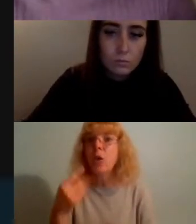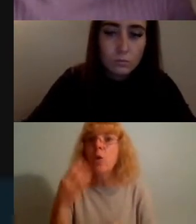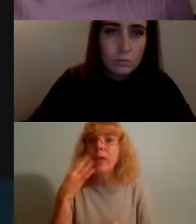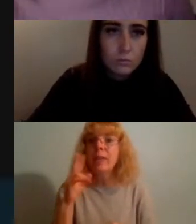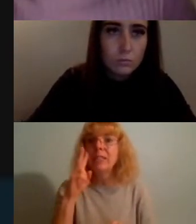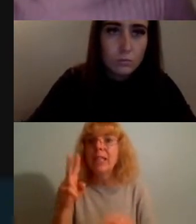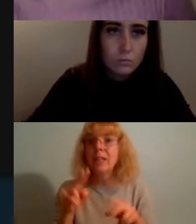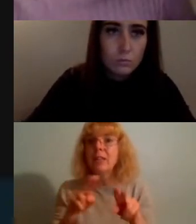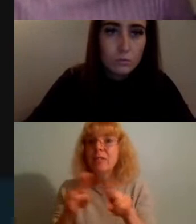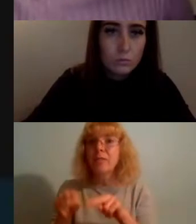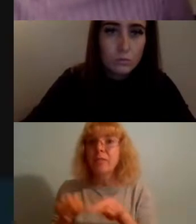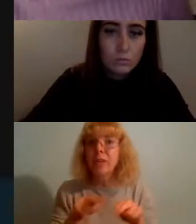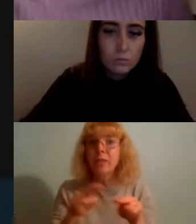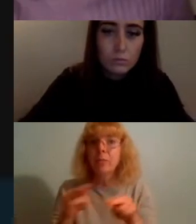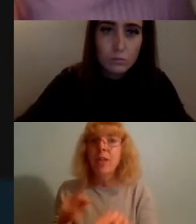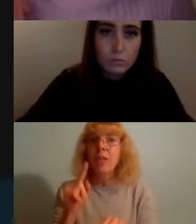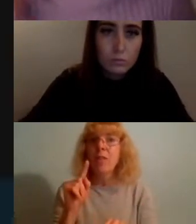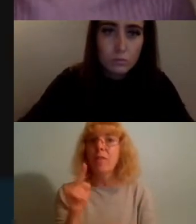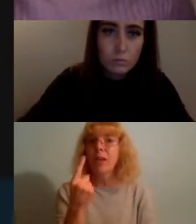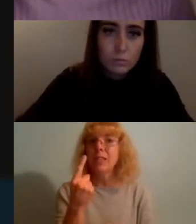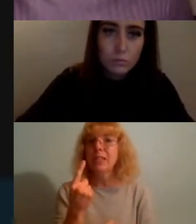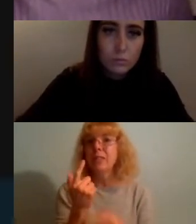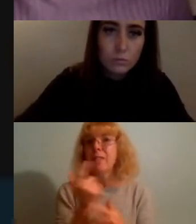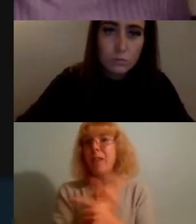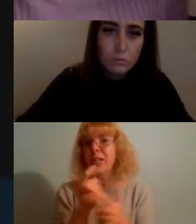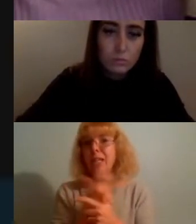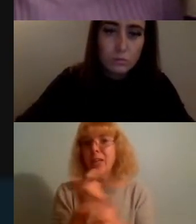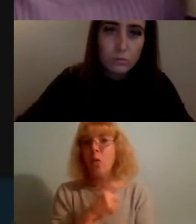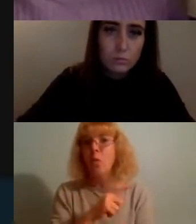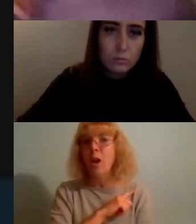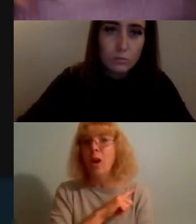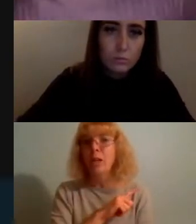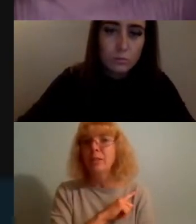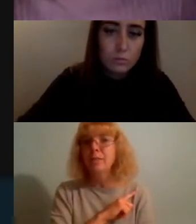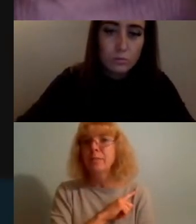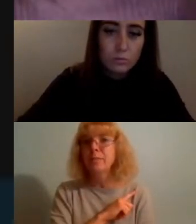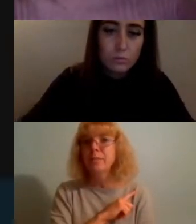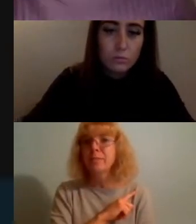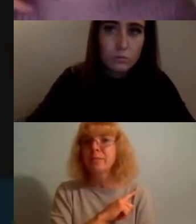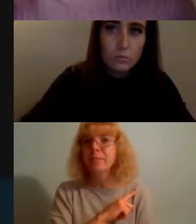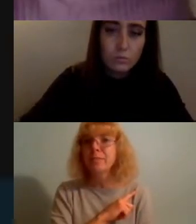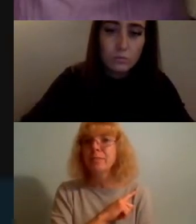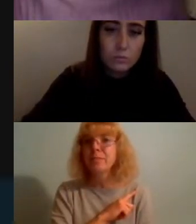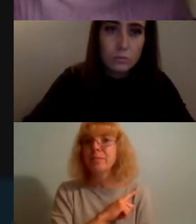the first one I think is hilarious because it kind of baffles me that someone would